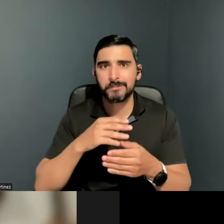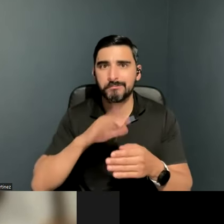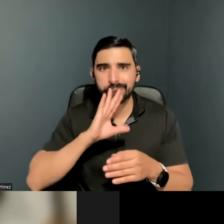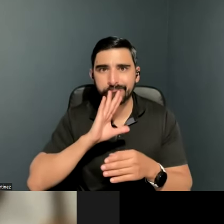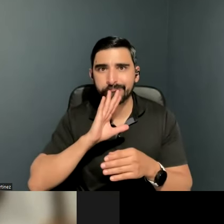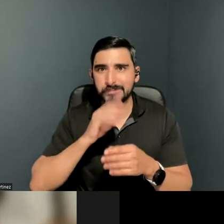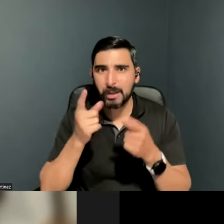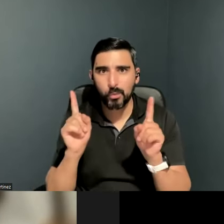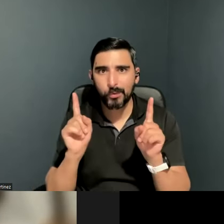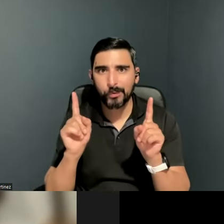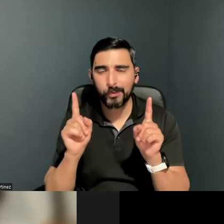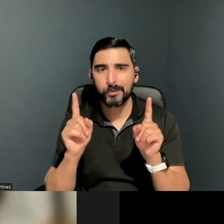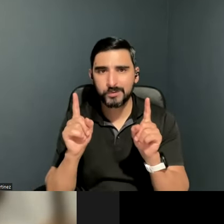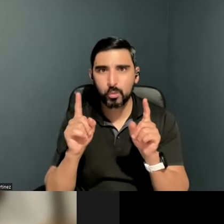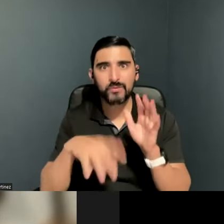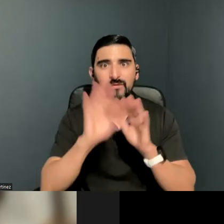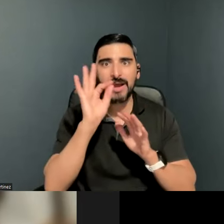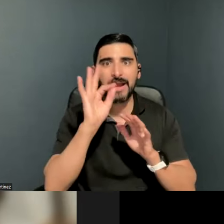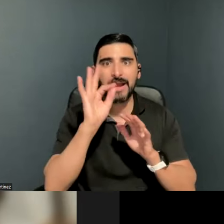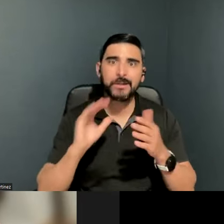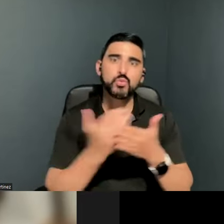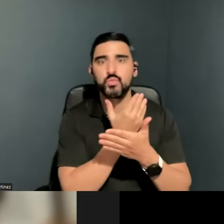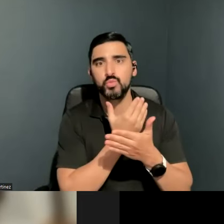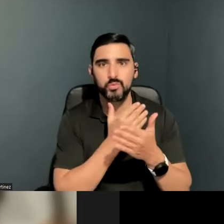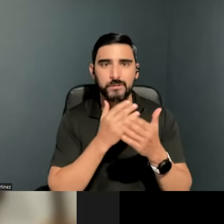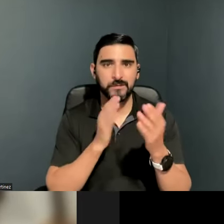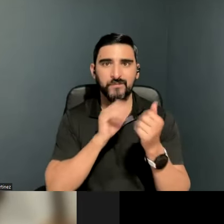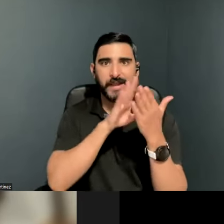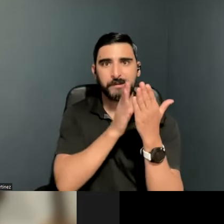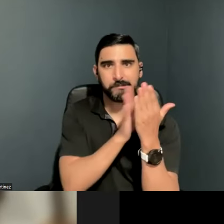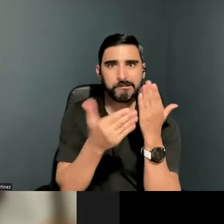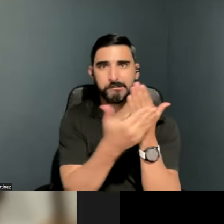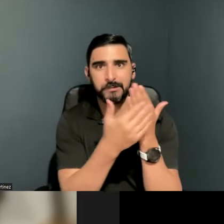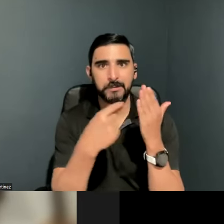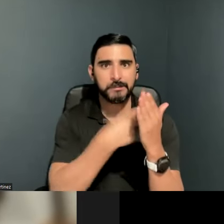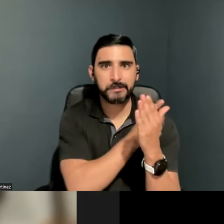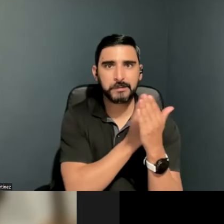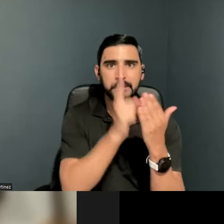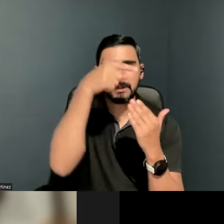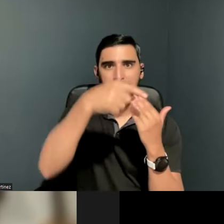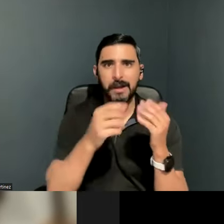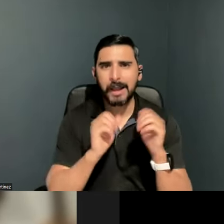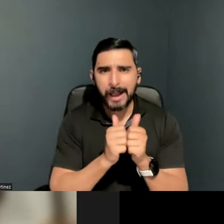And so I have to find new workarounds, and that cycle kept Spiraling. It was a much shorter